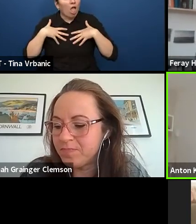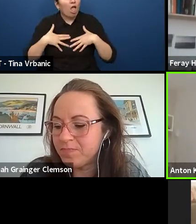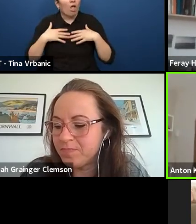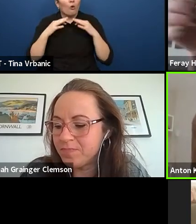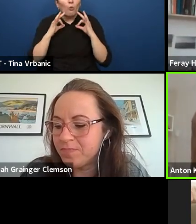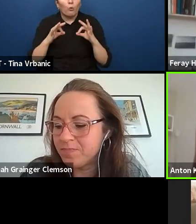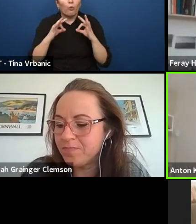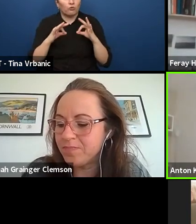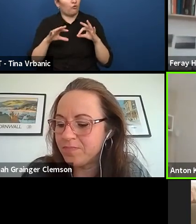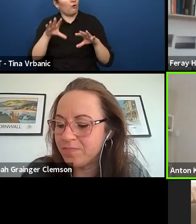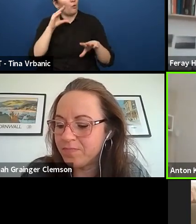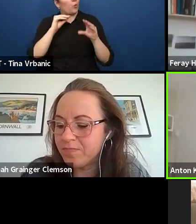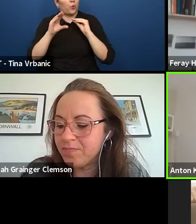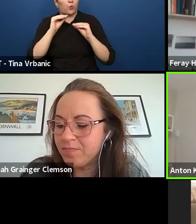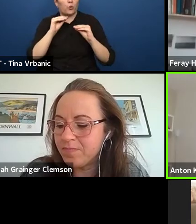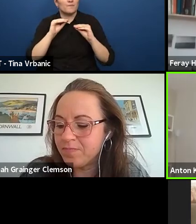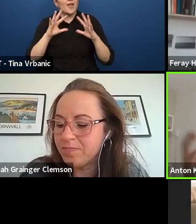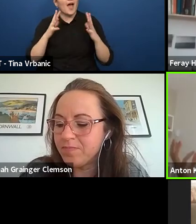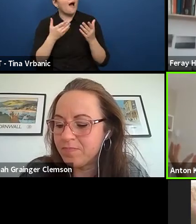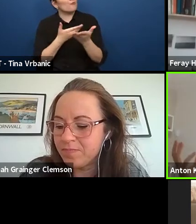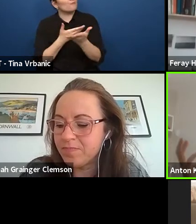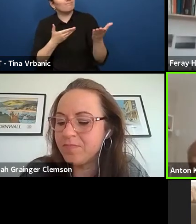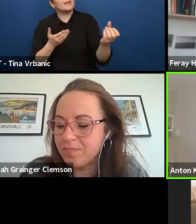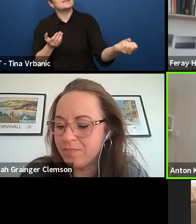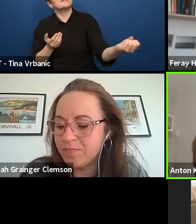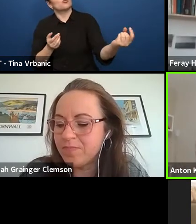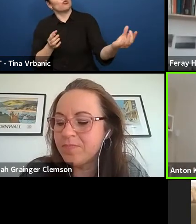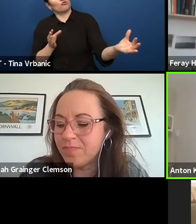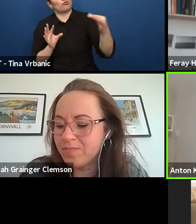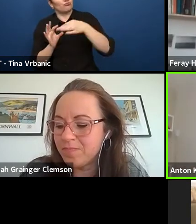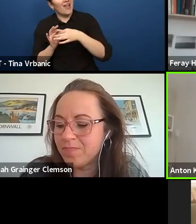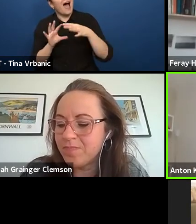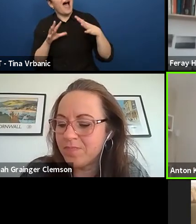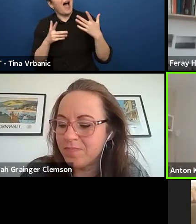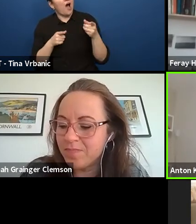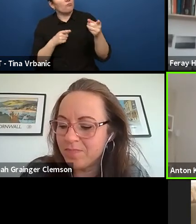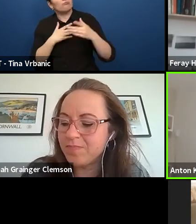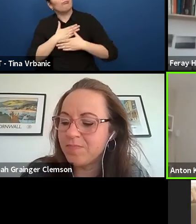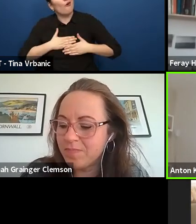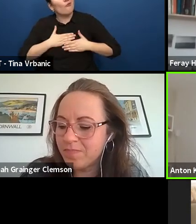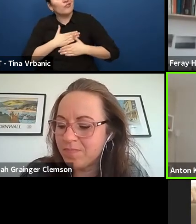and how to challenge them in another way. You know, it's not about just making them comfortable.